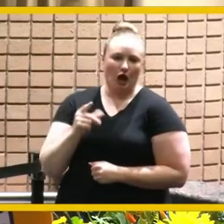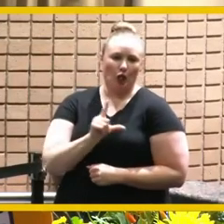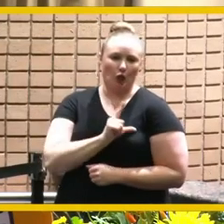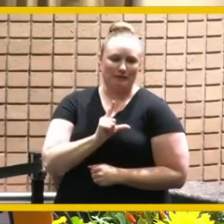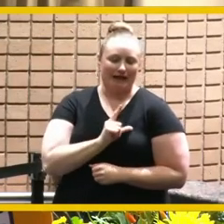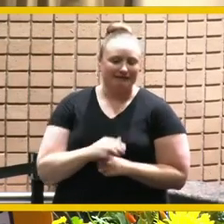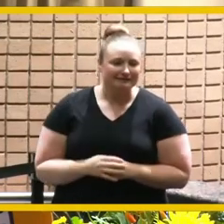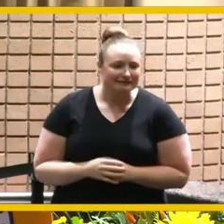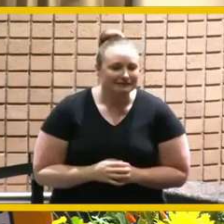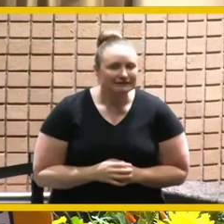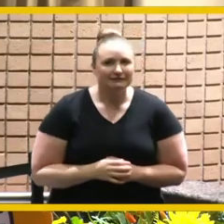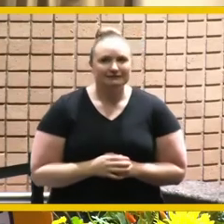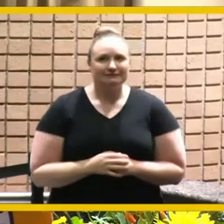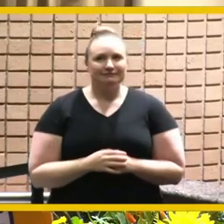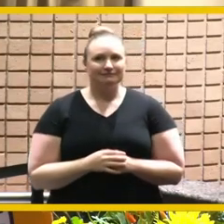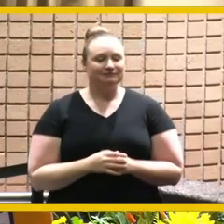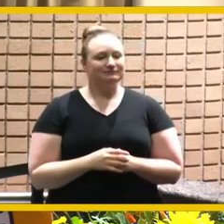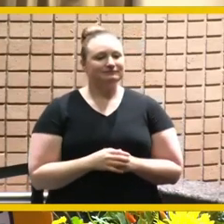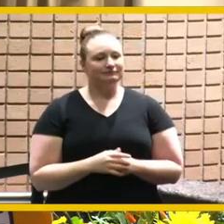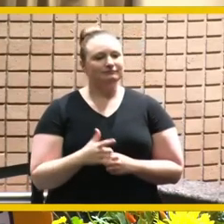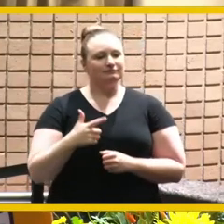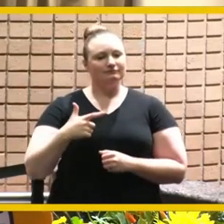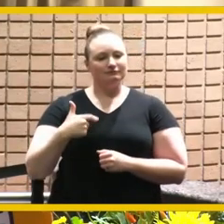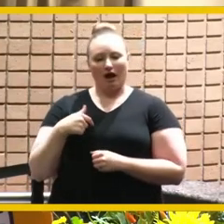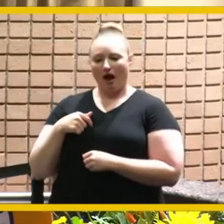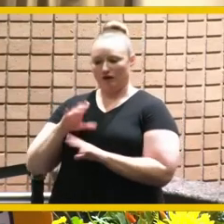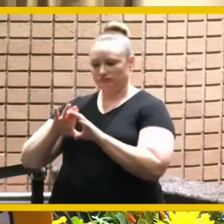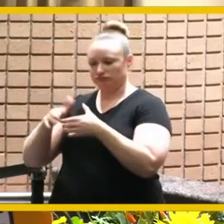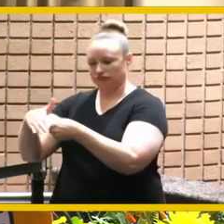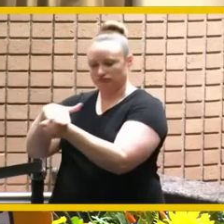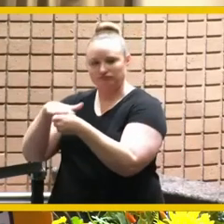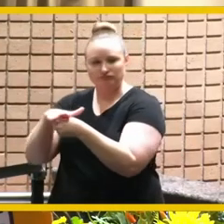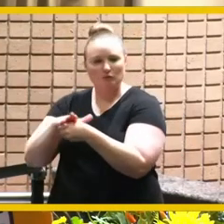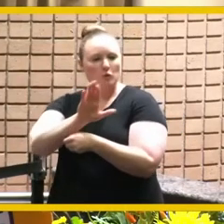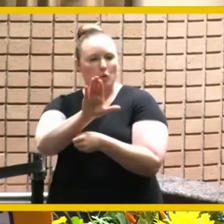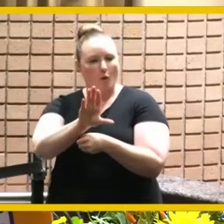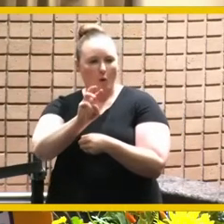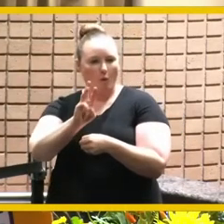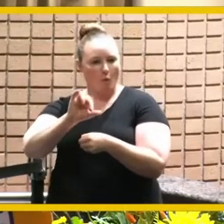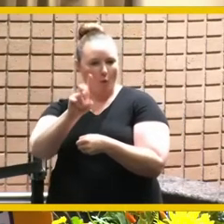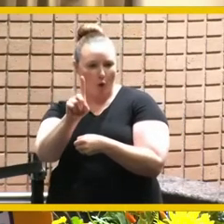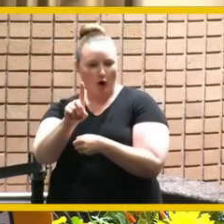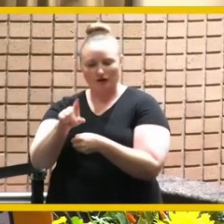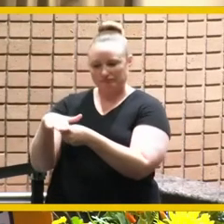area which was part of your ward i remember we hit it off immediately and um i was always able